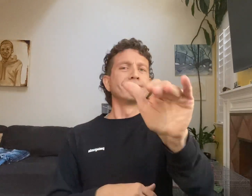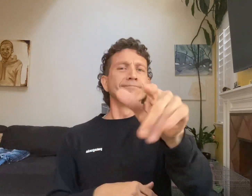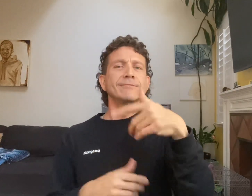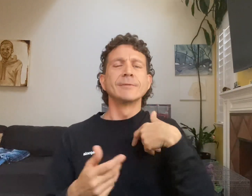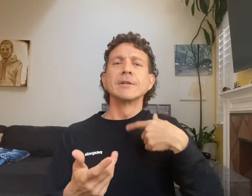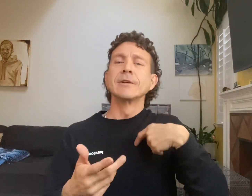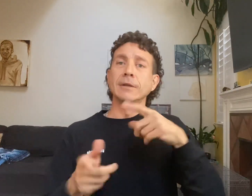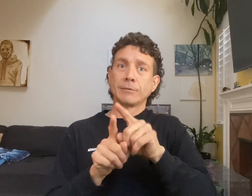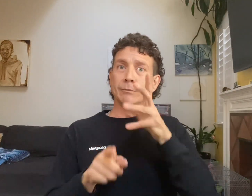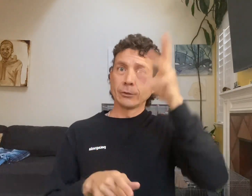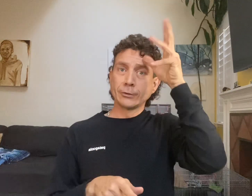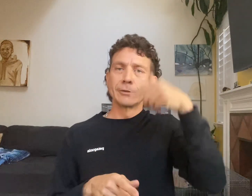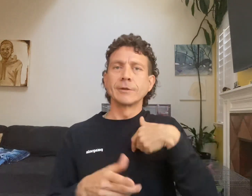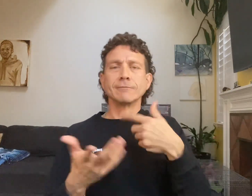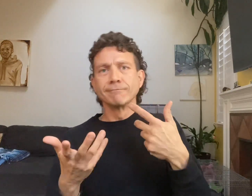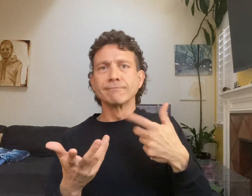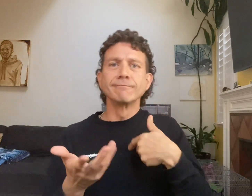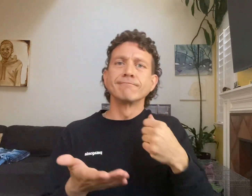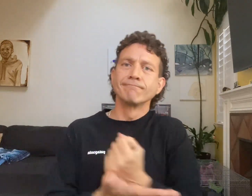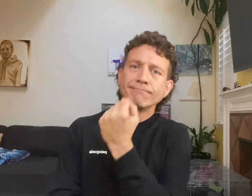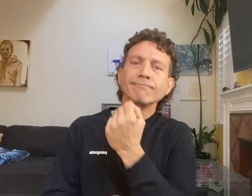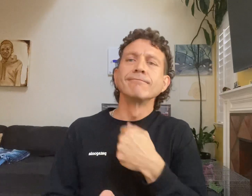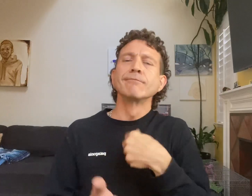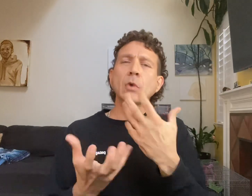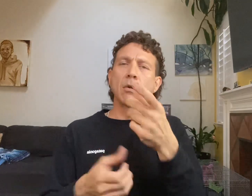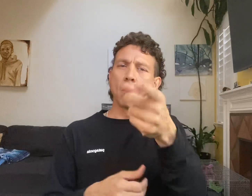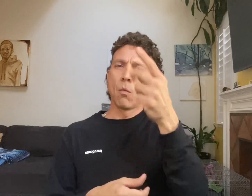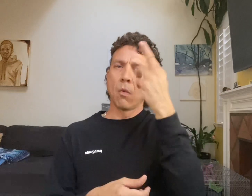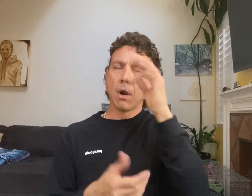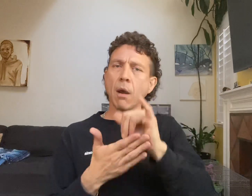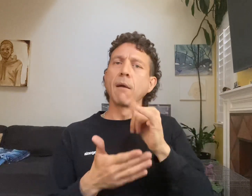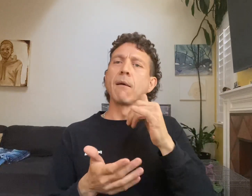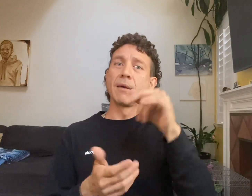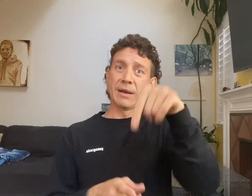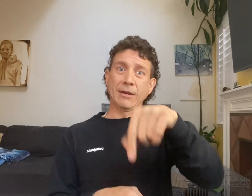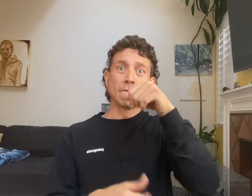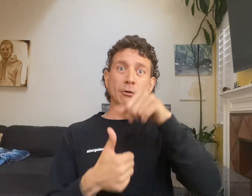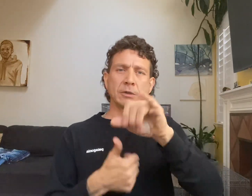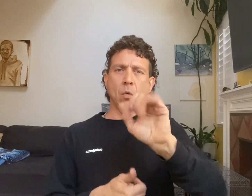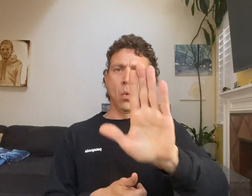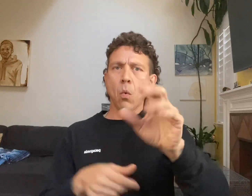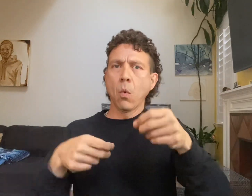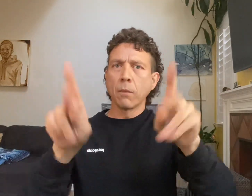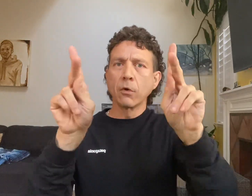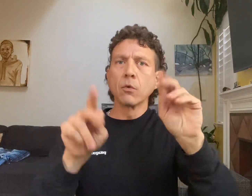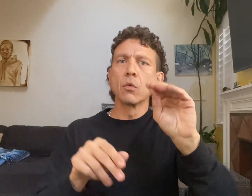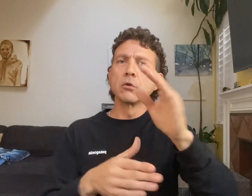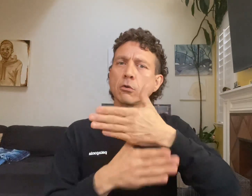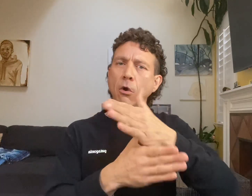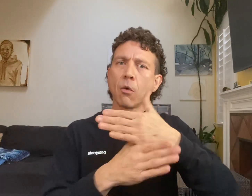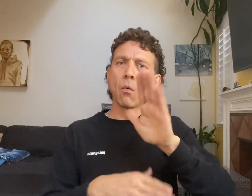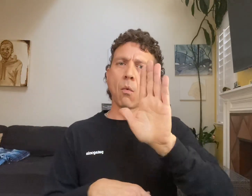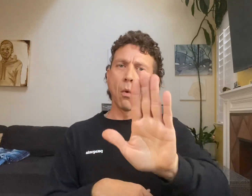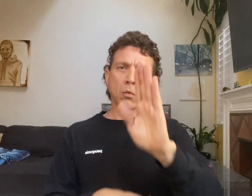I decided to let you know of this... as a parent, I am disappointed because I want you to realize that this is your opportunity in partnership